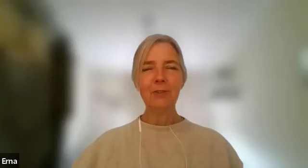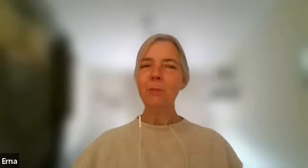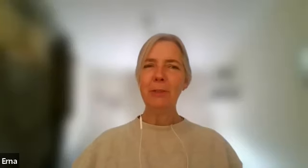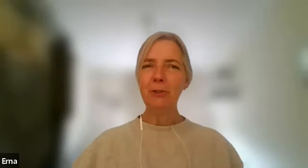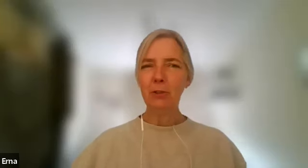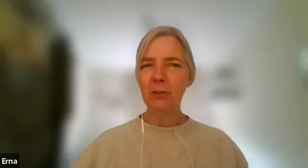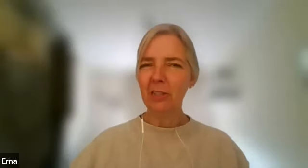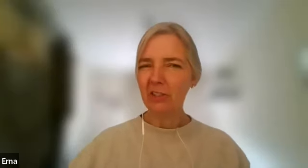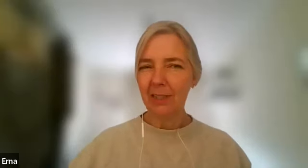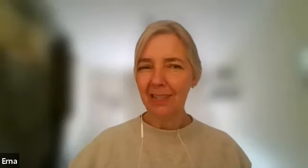so maybe you should do the test again